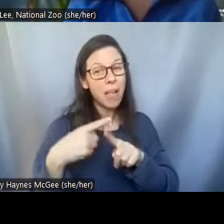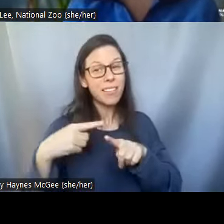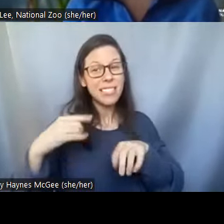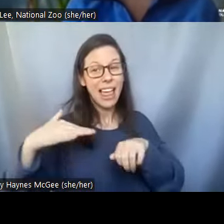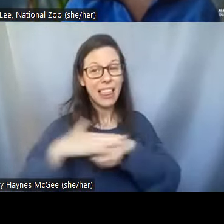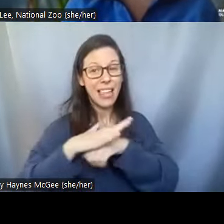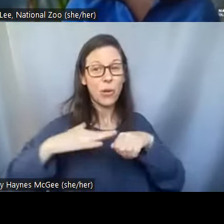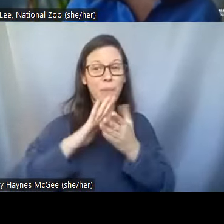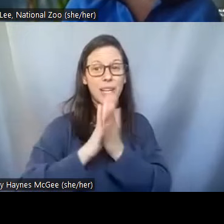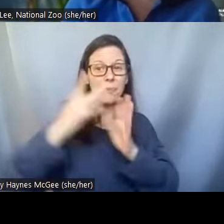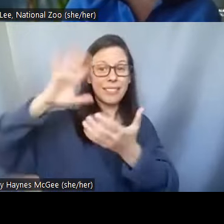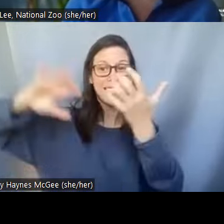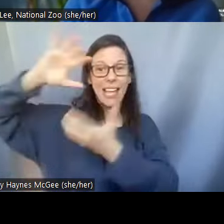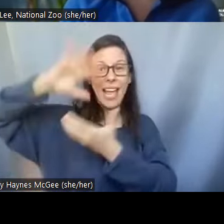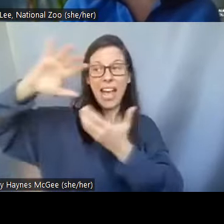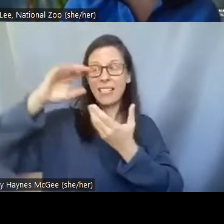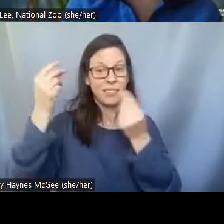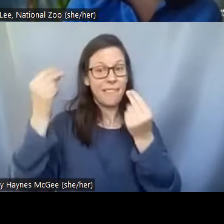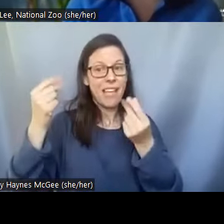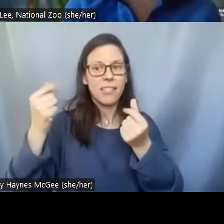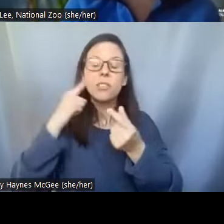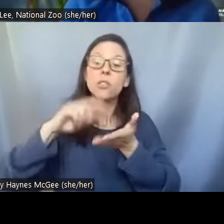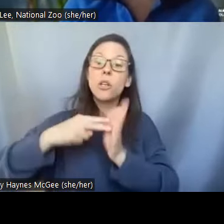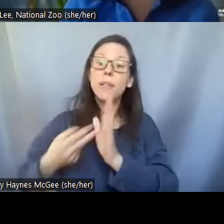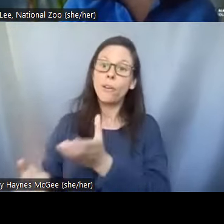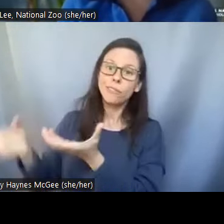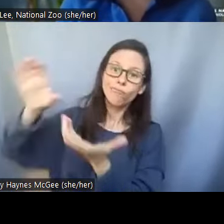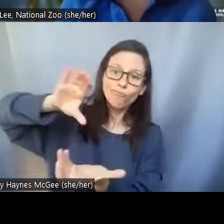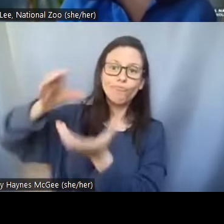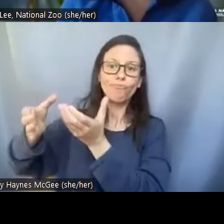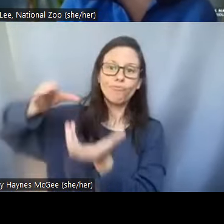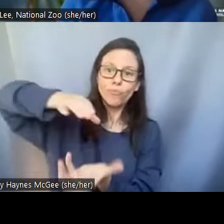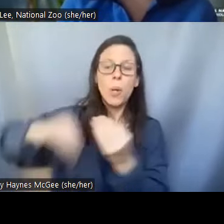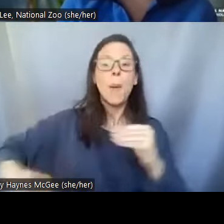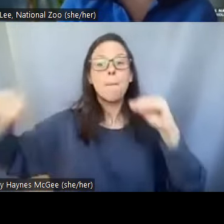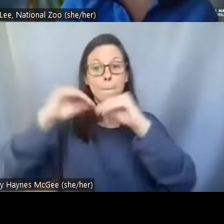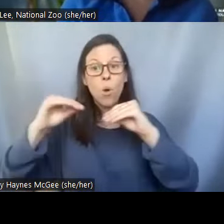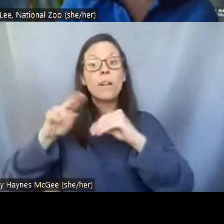keep adding more liquid nitrogen. So it costs a lot of money over time, we can find a cheaper